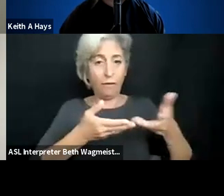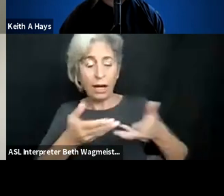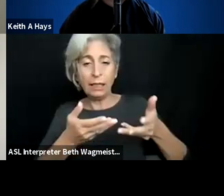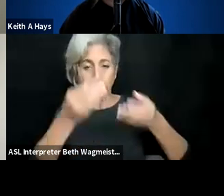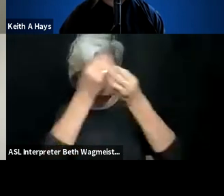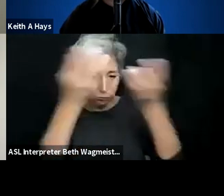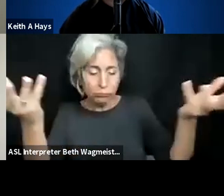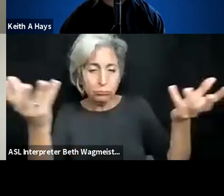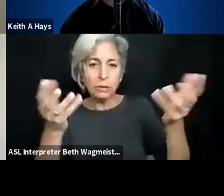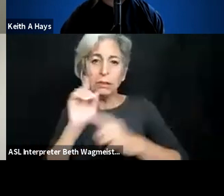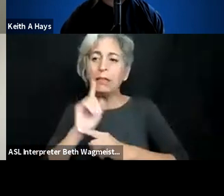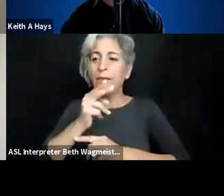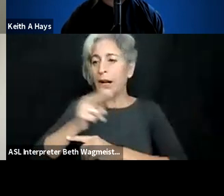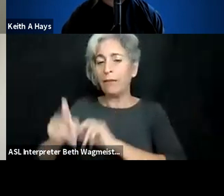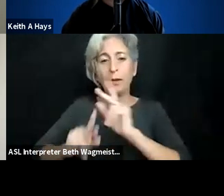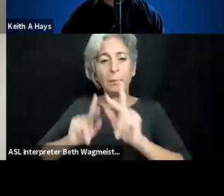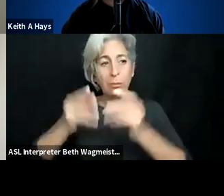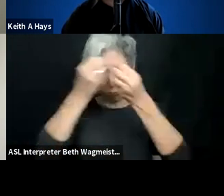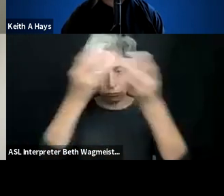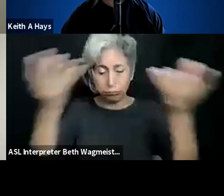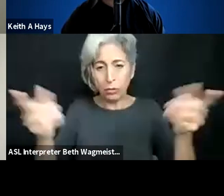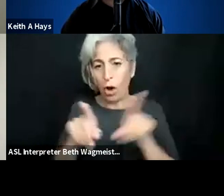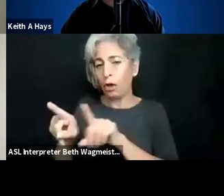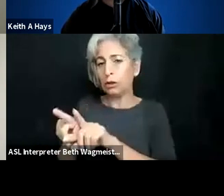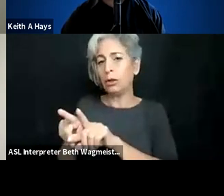especially in the automatic speech recognition, which can be